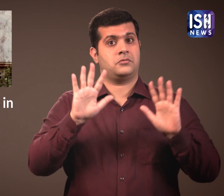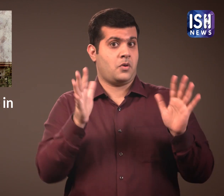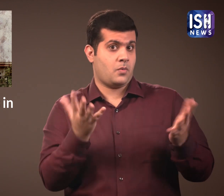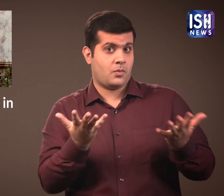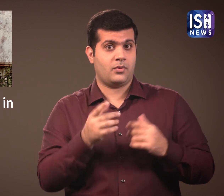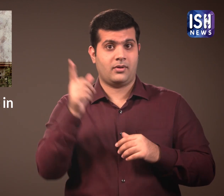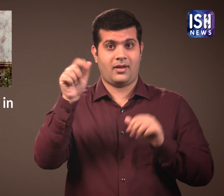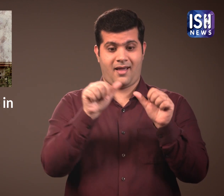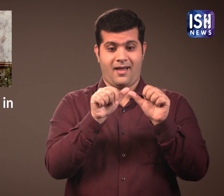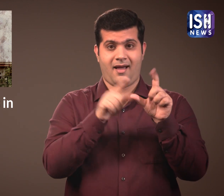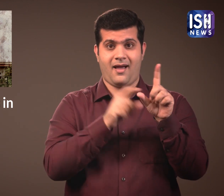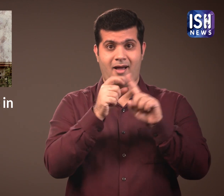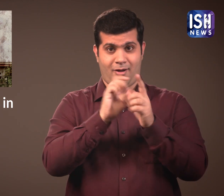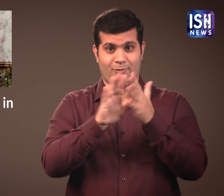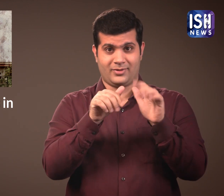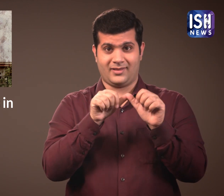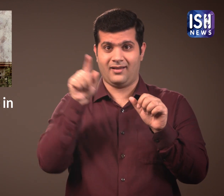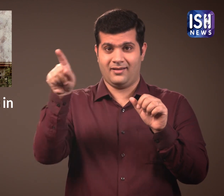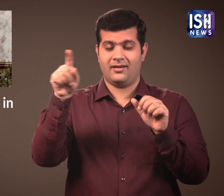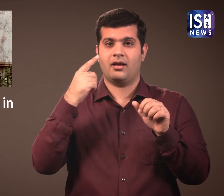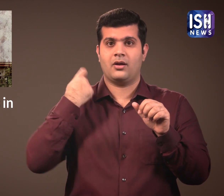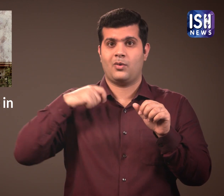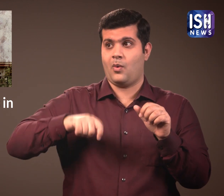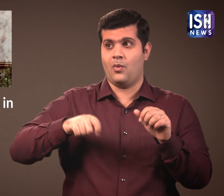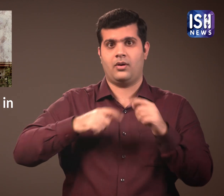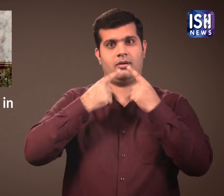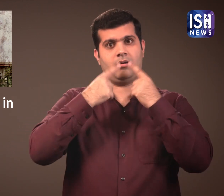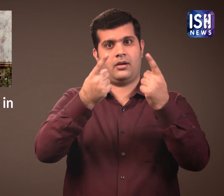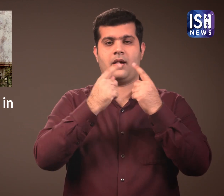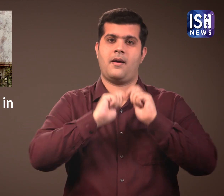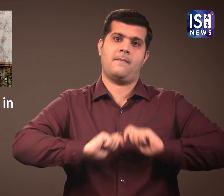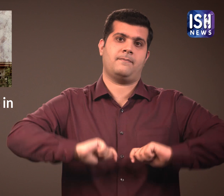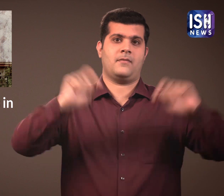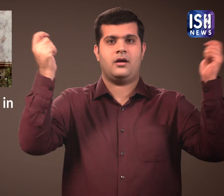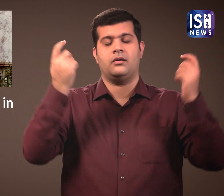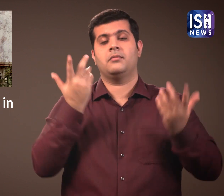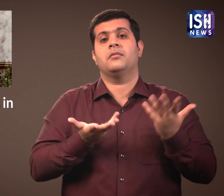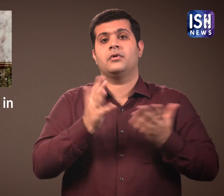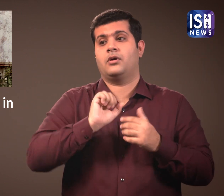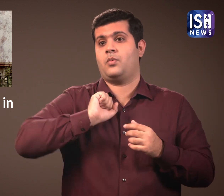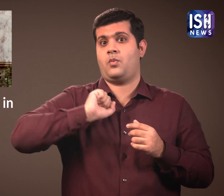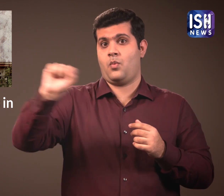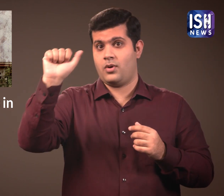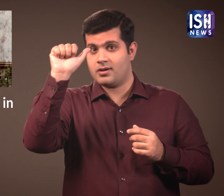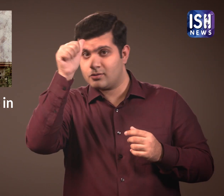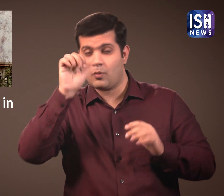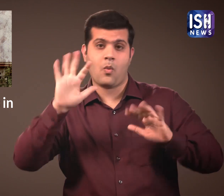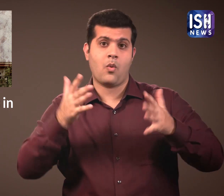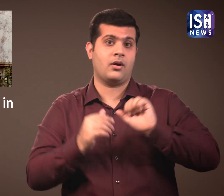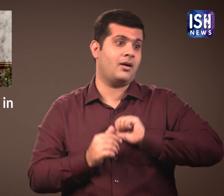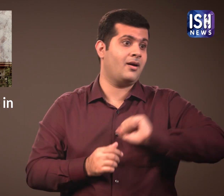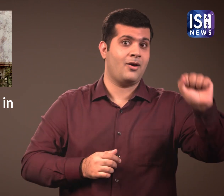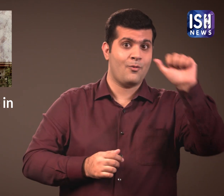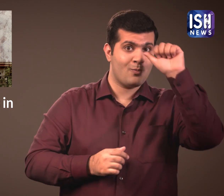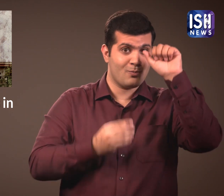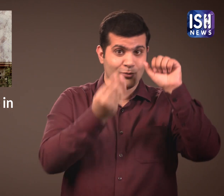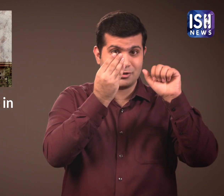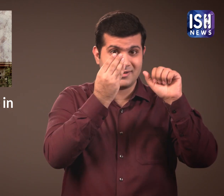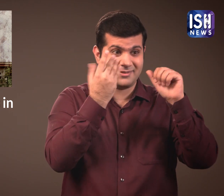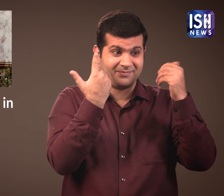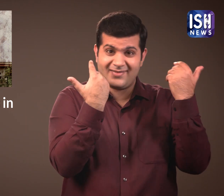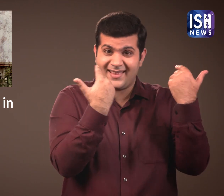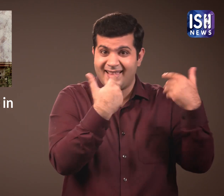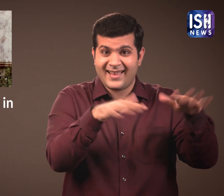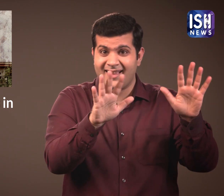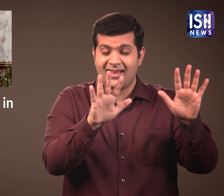If the Ayodhya case is announced, whether it is in favor of the Hindus or Muslims